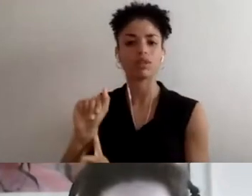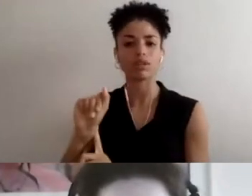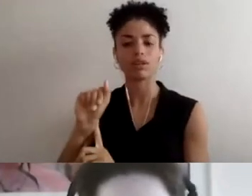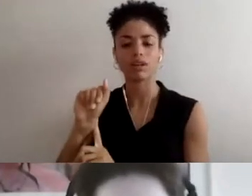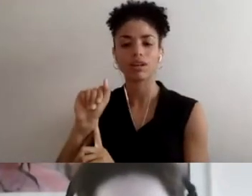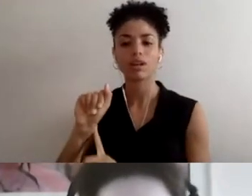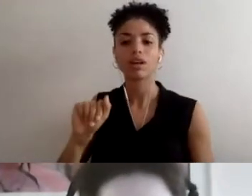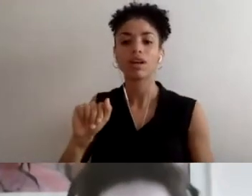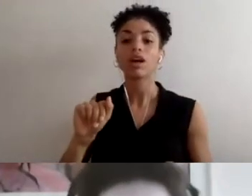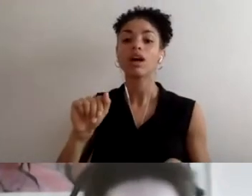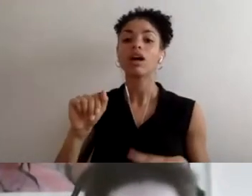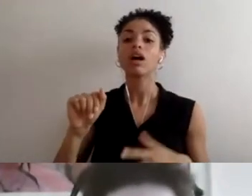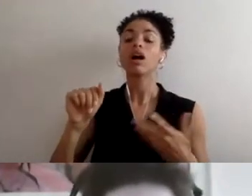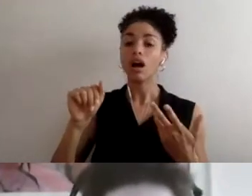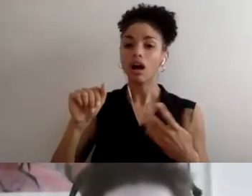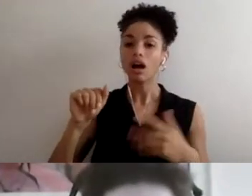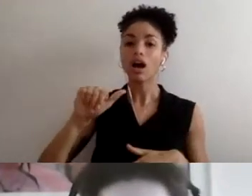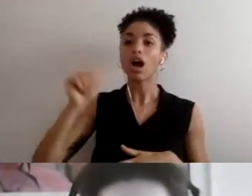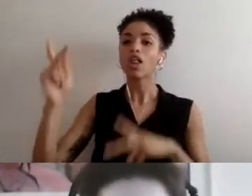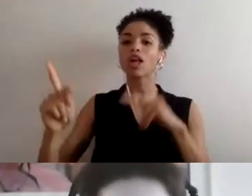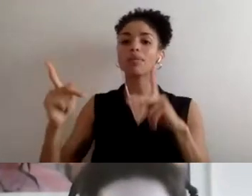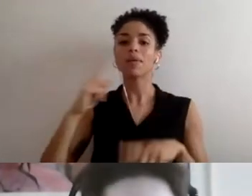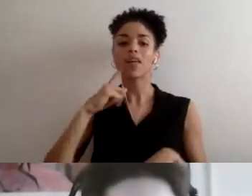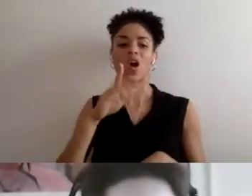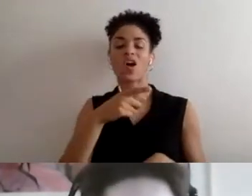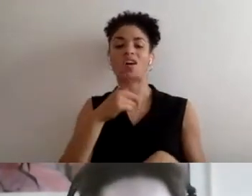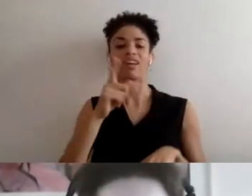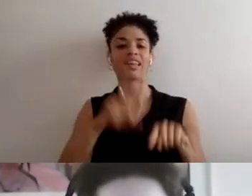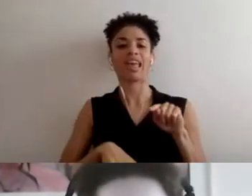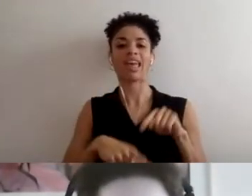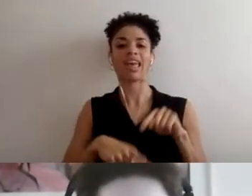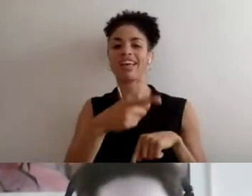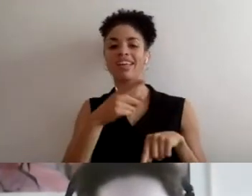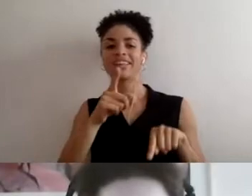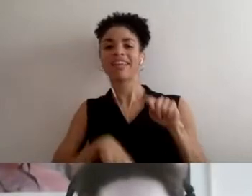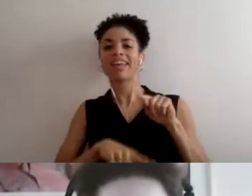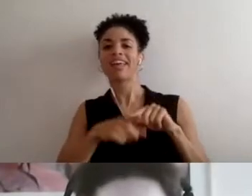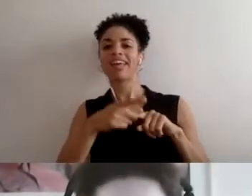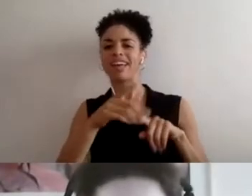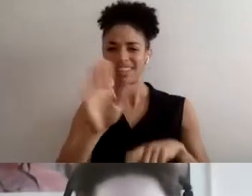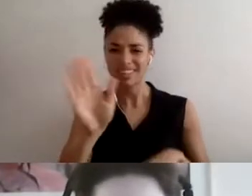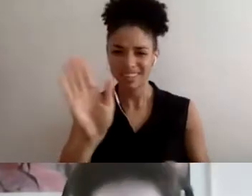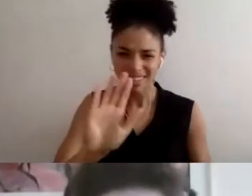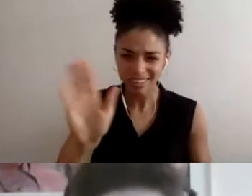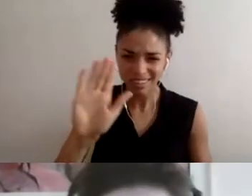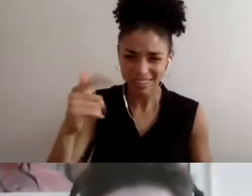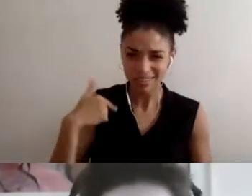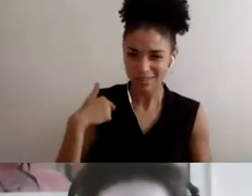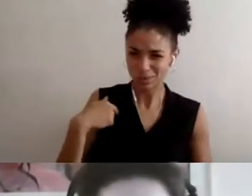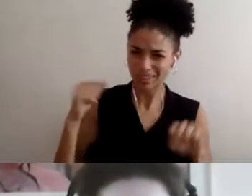under estimating us and just knowing that we can work well at a job, we can